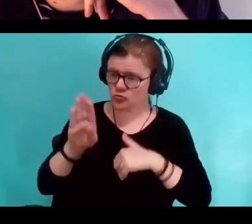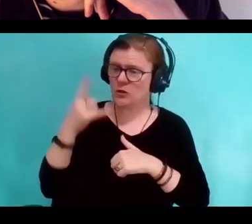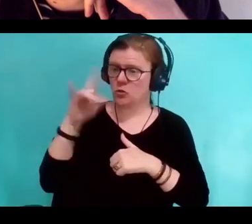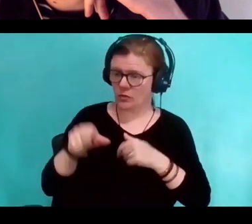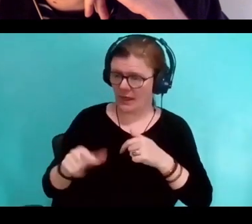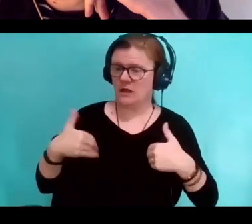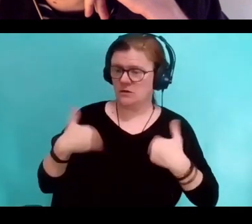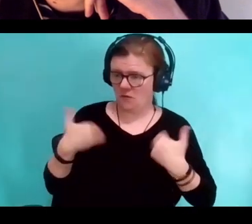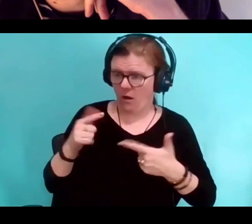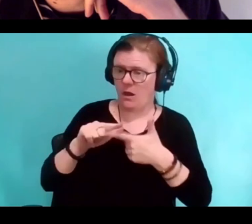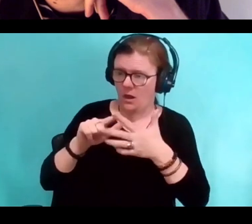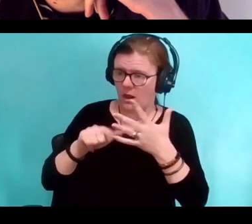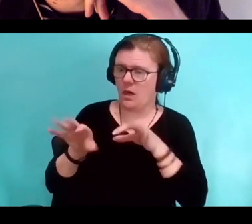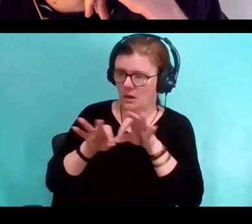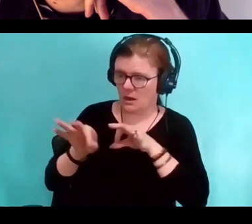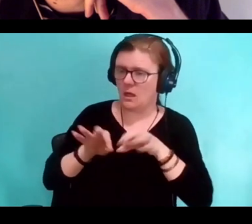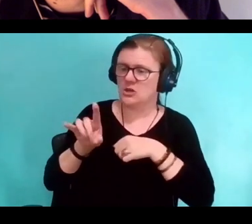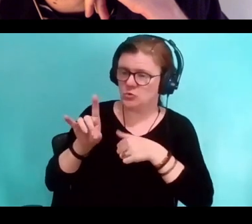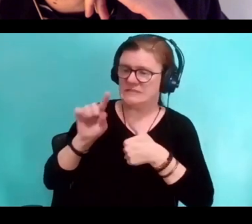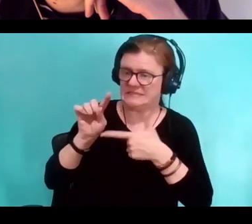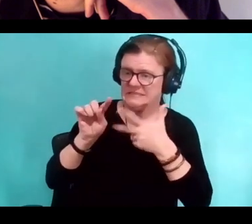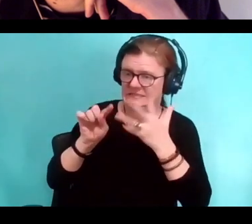and how she formed it, and how she defined